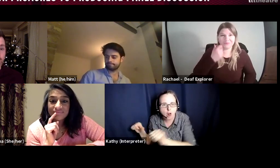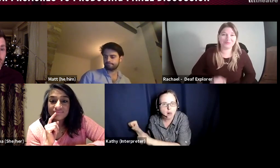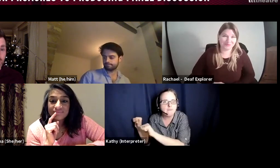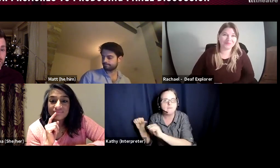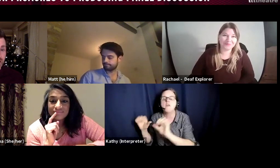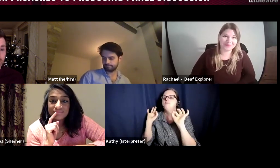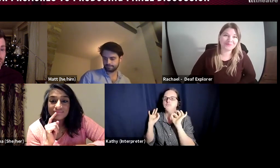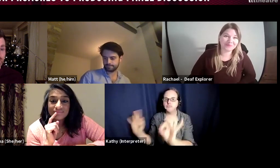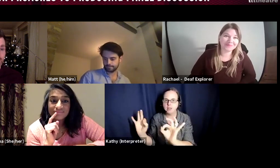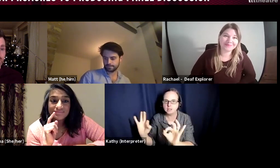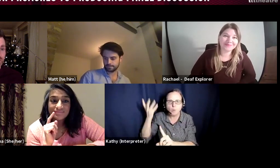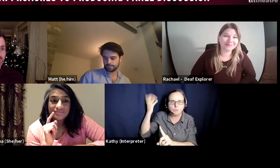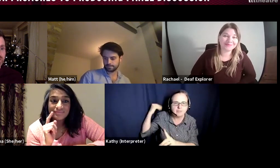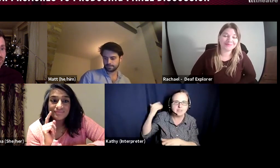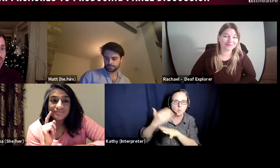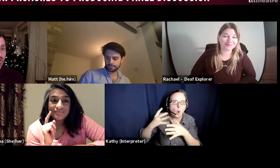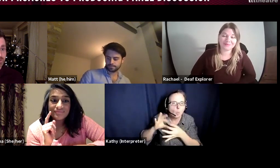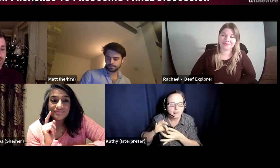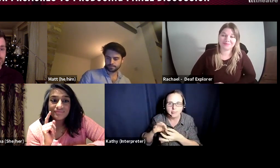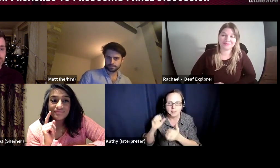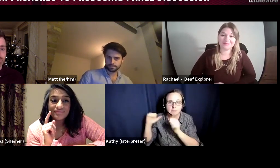worked with to help me solve that problem. Deepa? DEEPA: